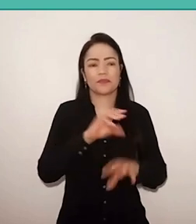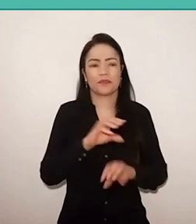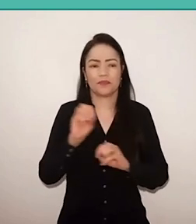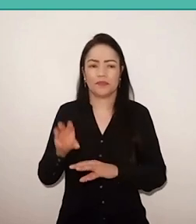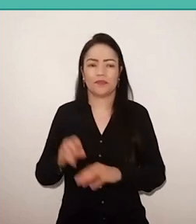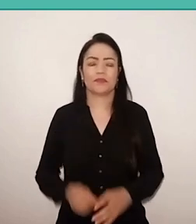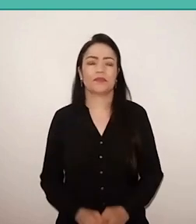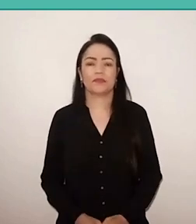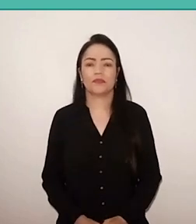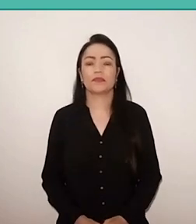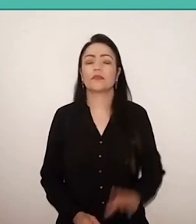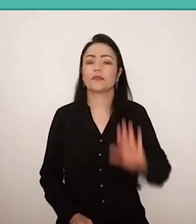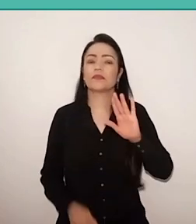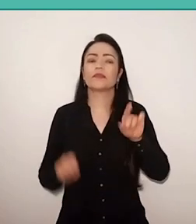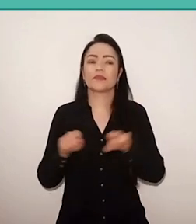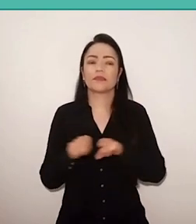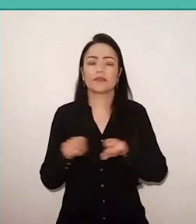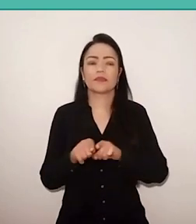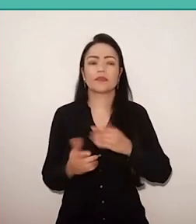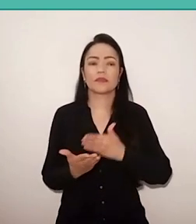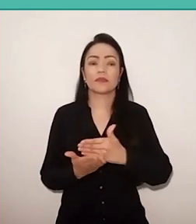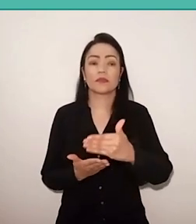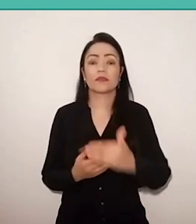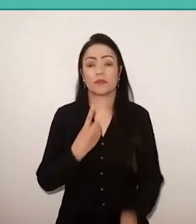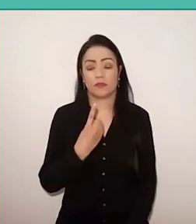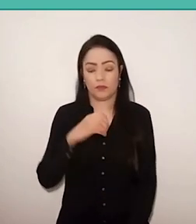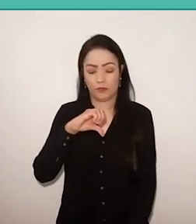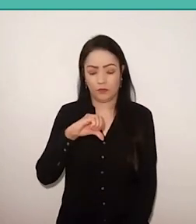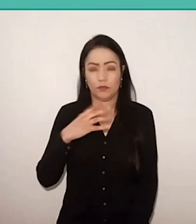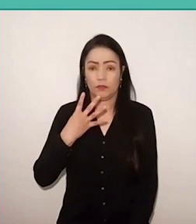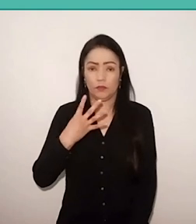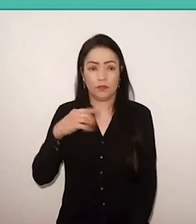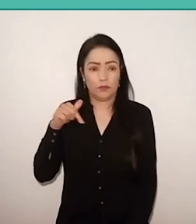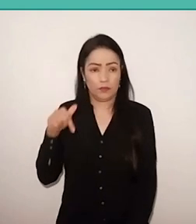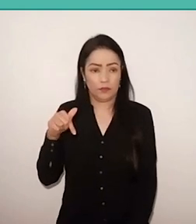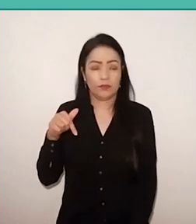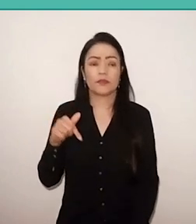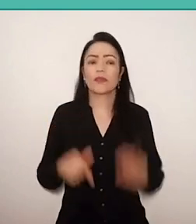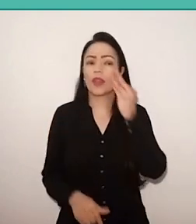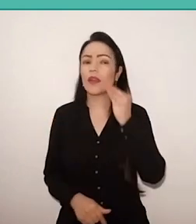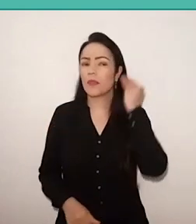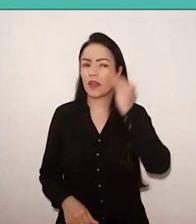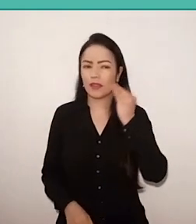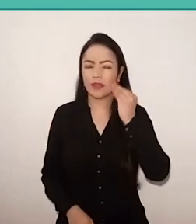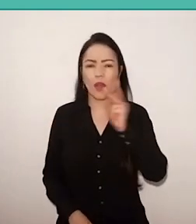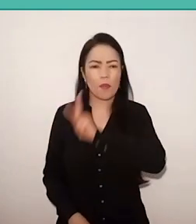But also, from 1947 onwards, see well, the experience as Paulo's teacher